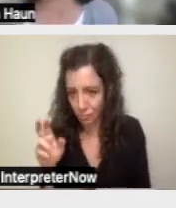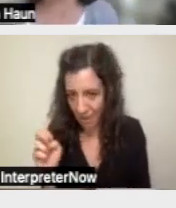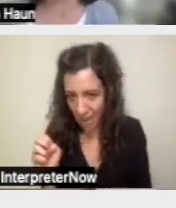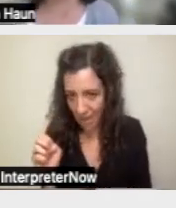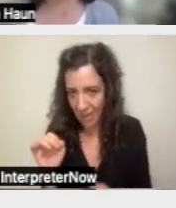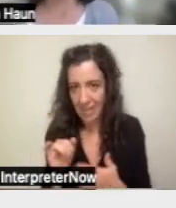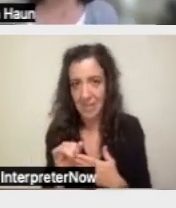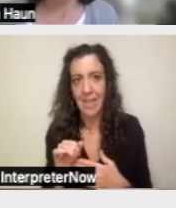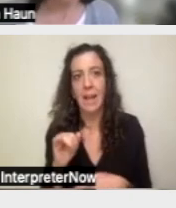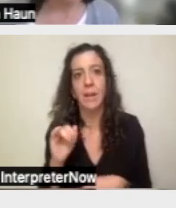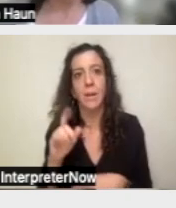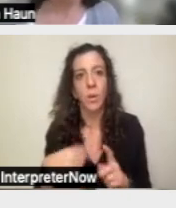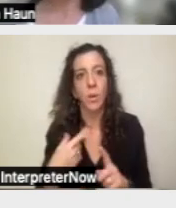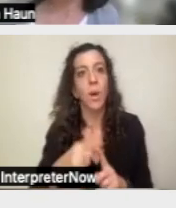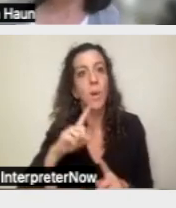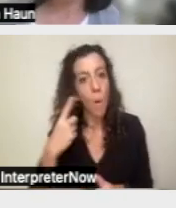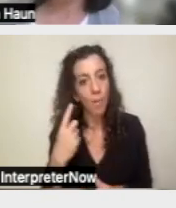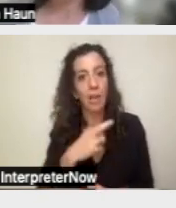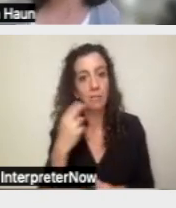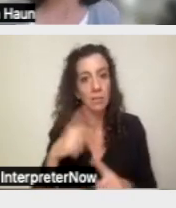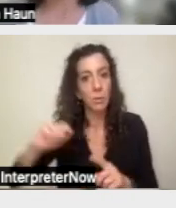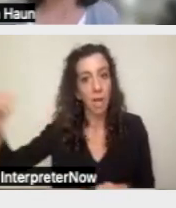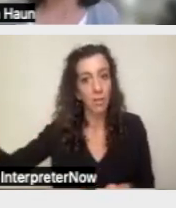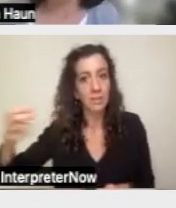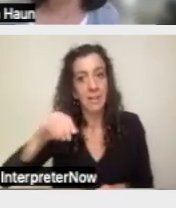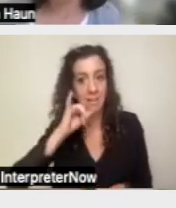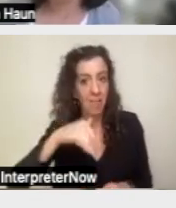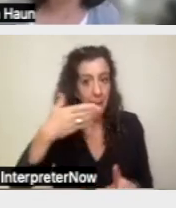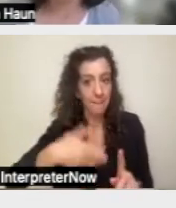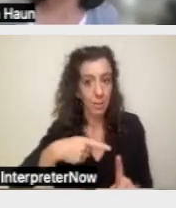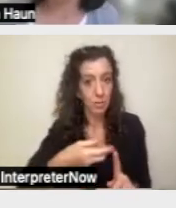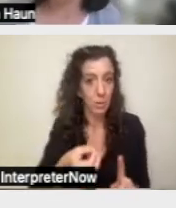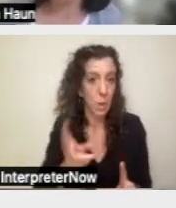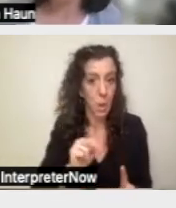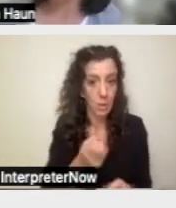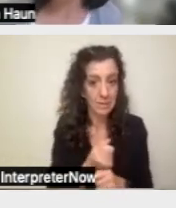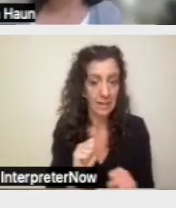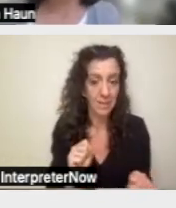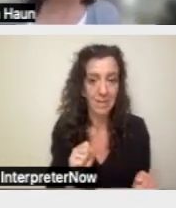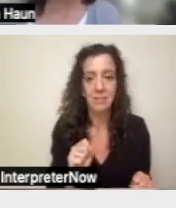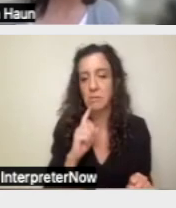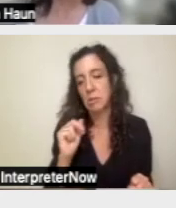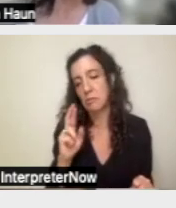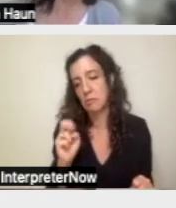risk to other people and not to the individual's own safety or well being.